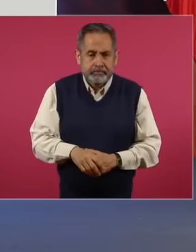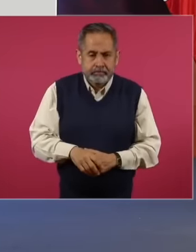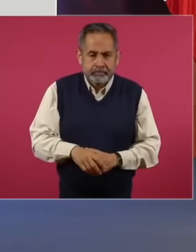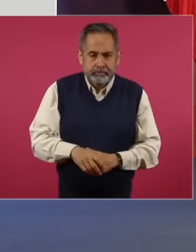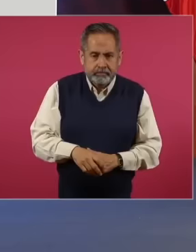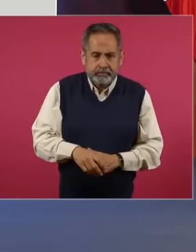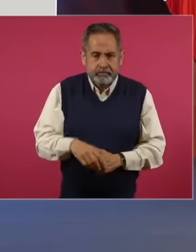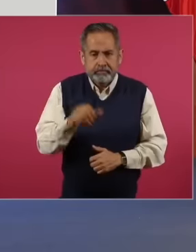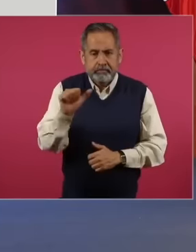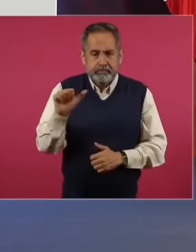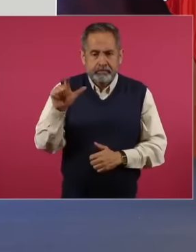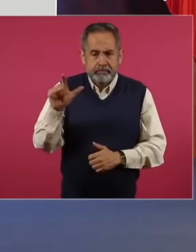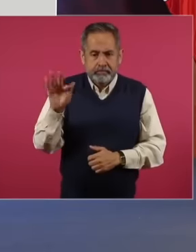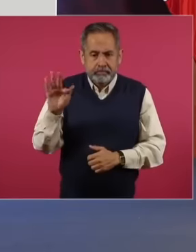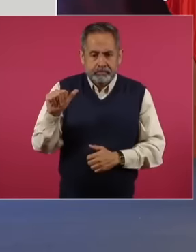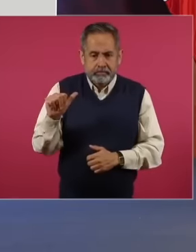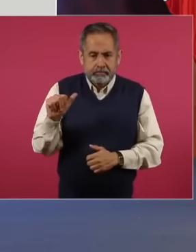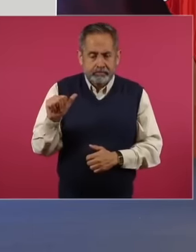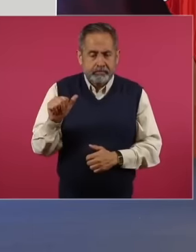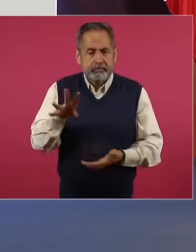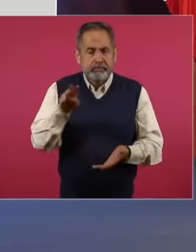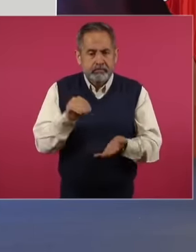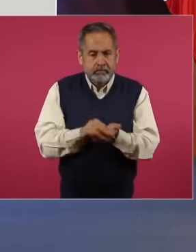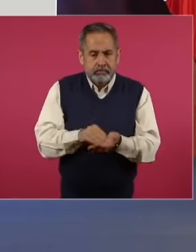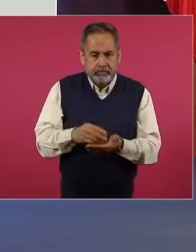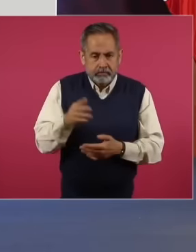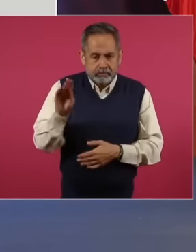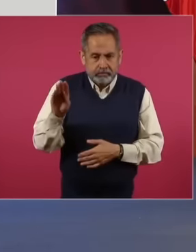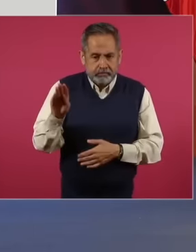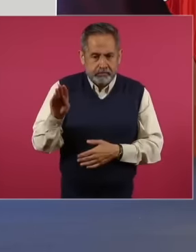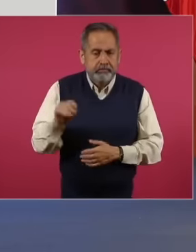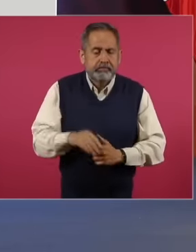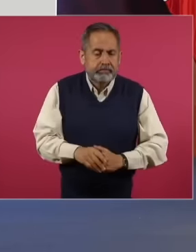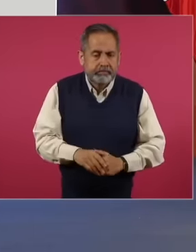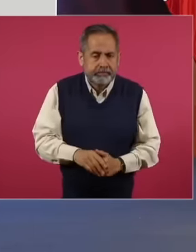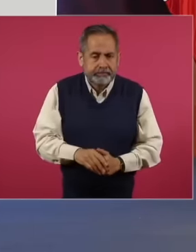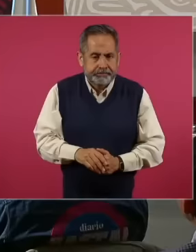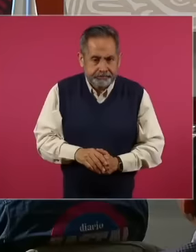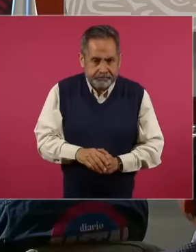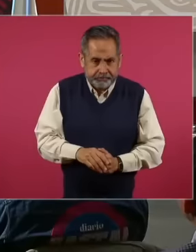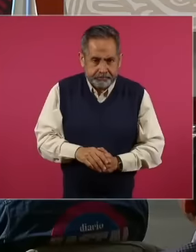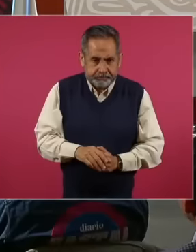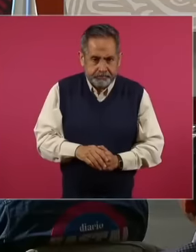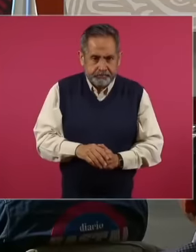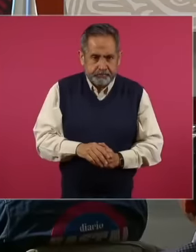Alfa 4090 Volkswagen